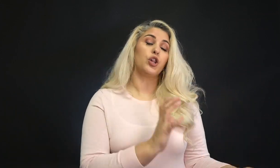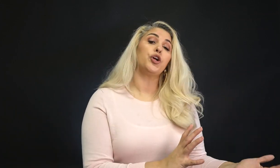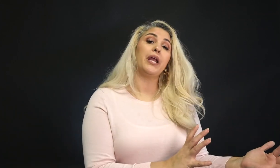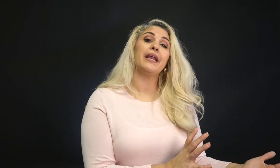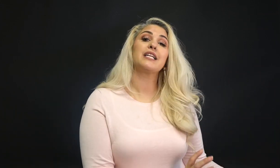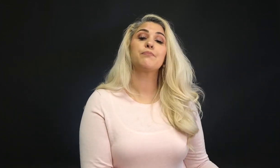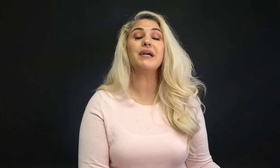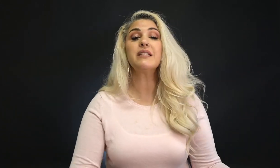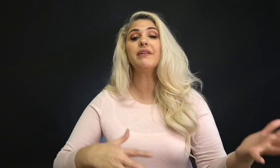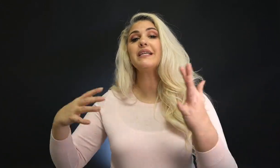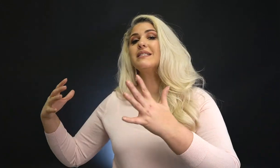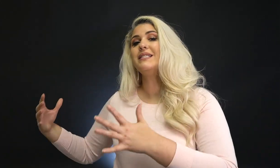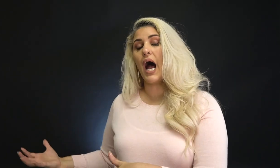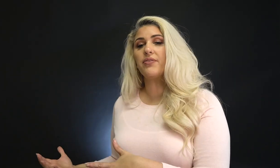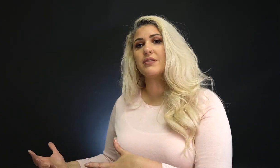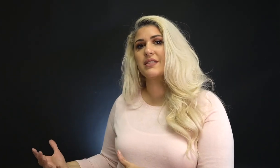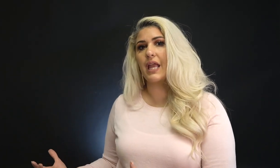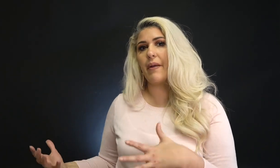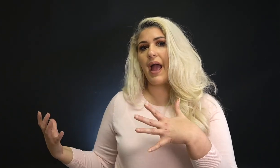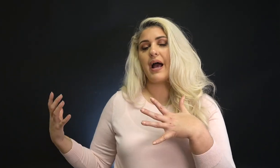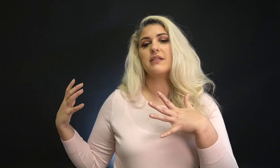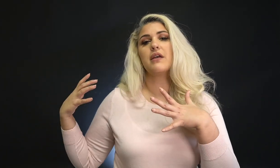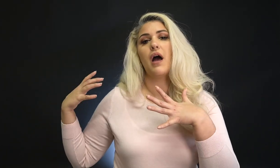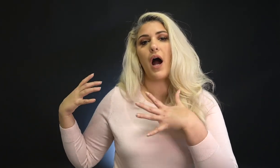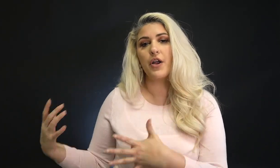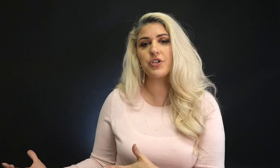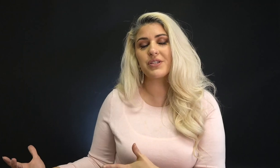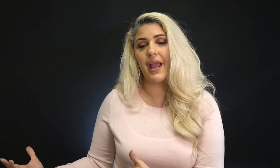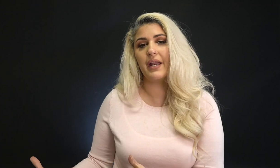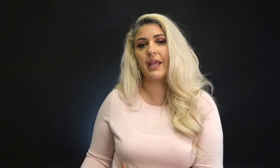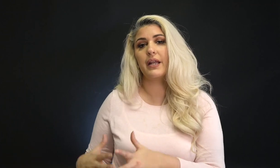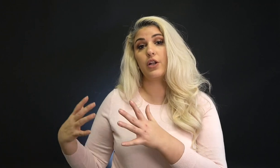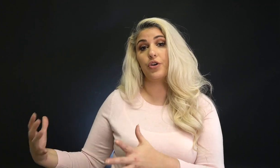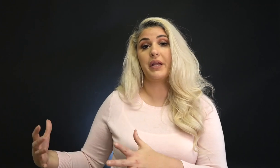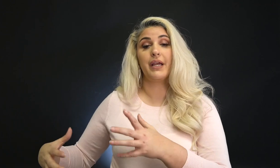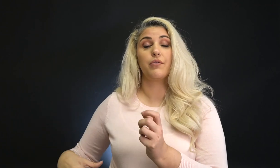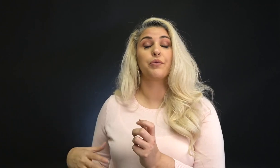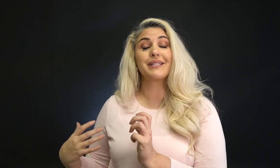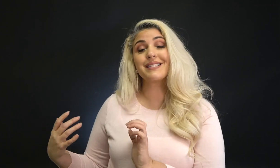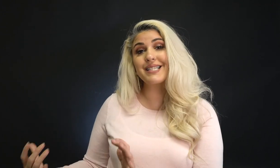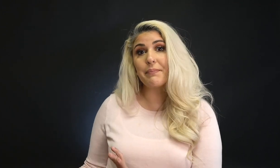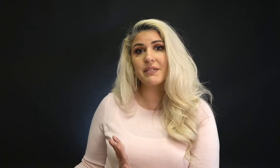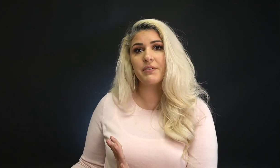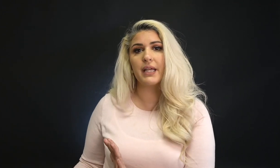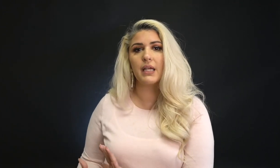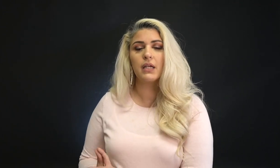Learning it expressively is not the same as understanding it and learning it receptively.